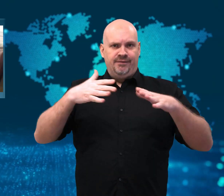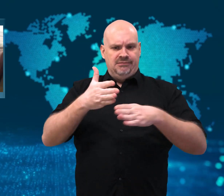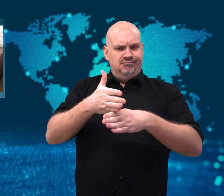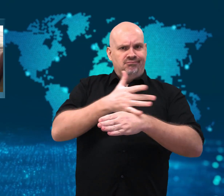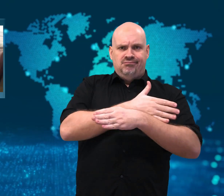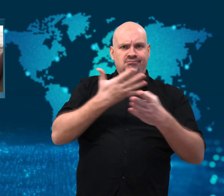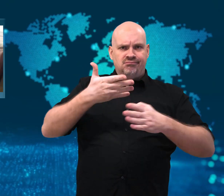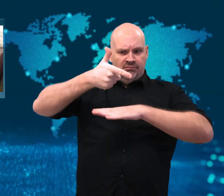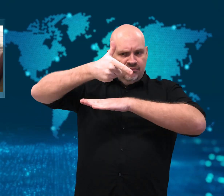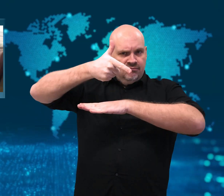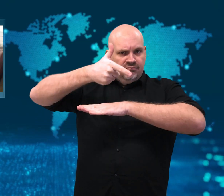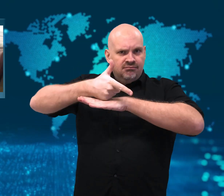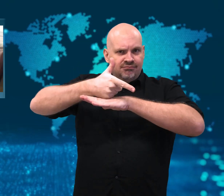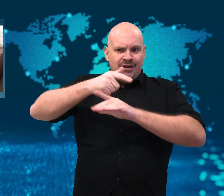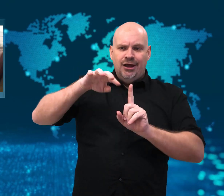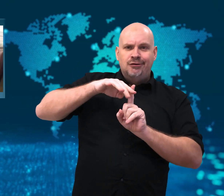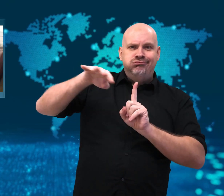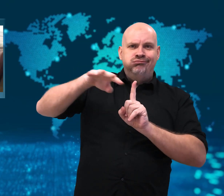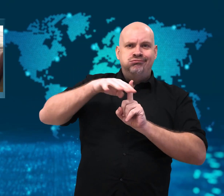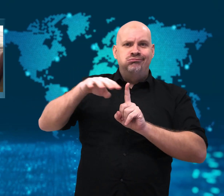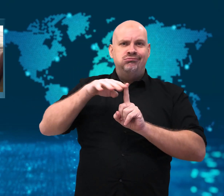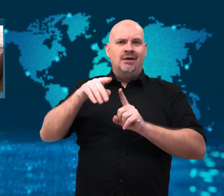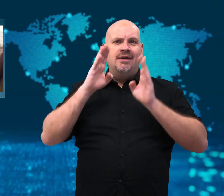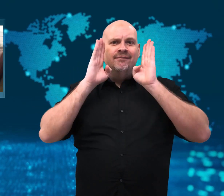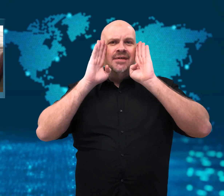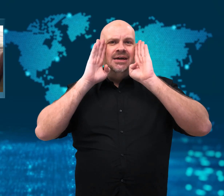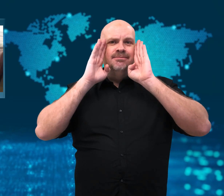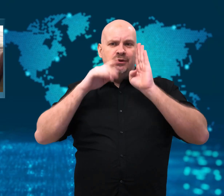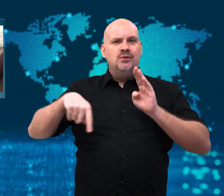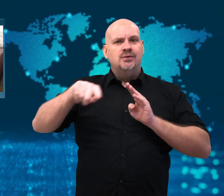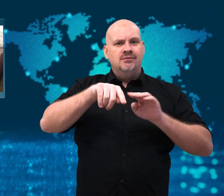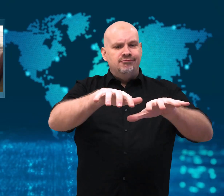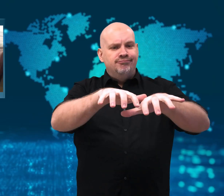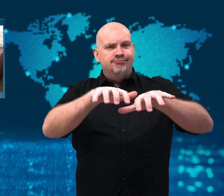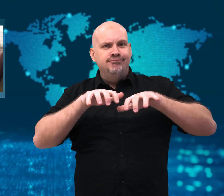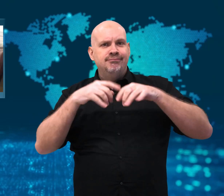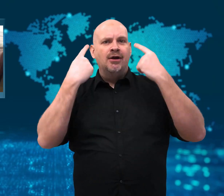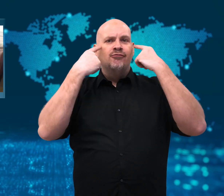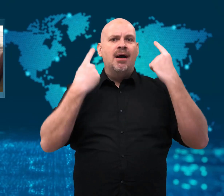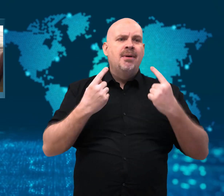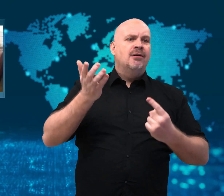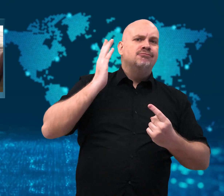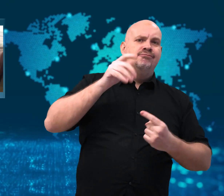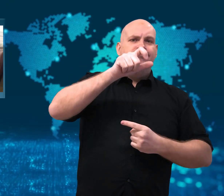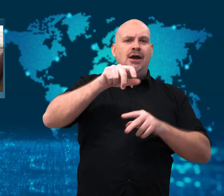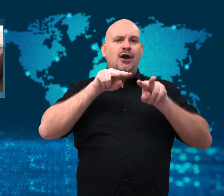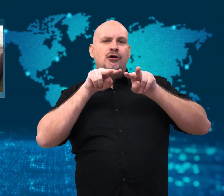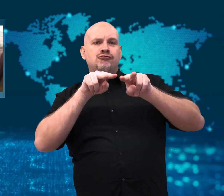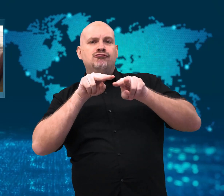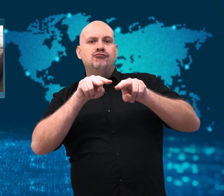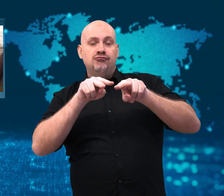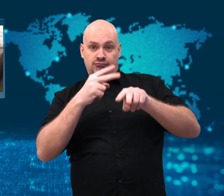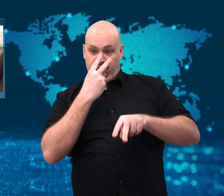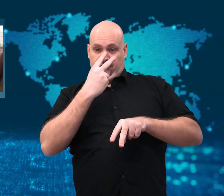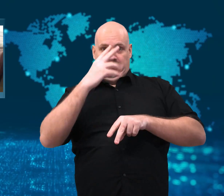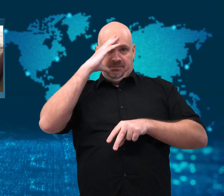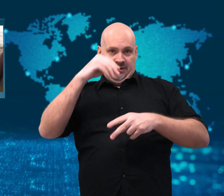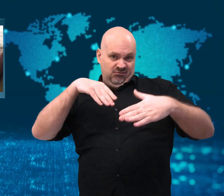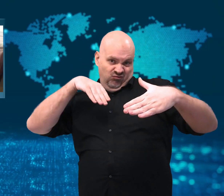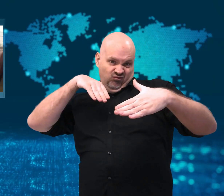Facebook when Akram entered the synagogue. In the live stream,